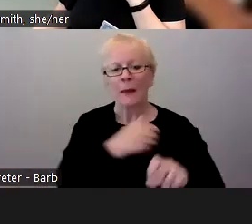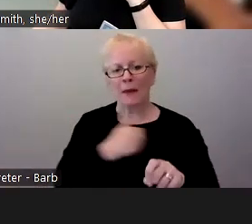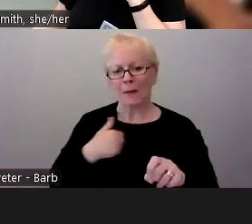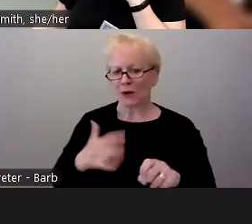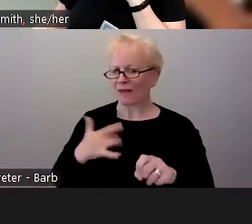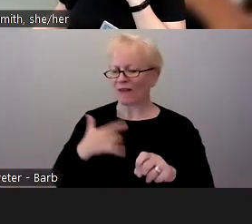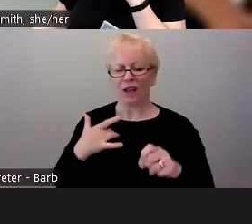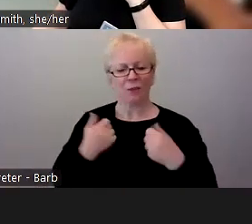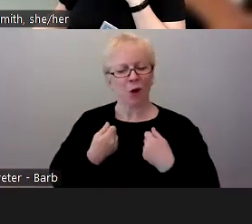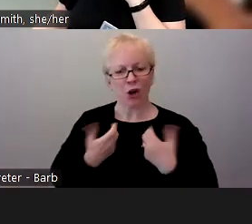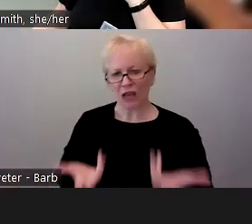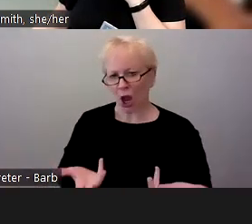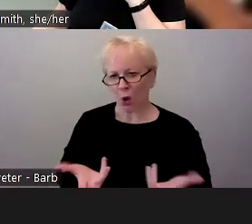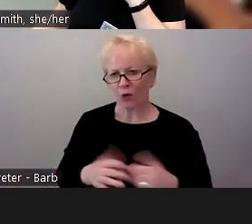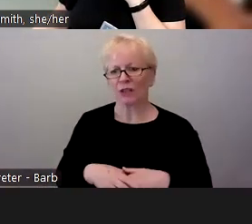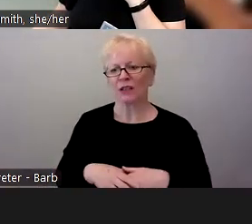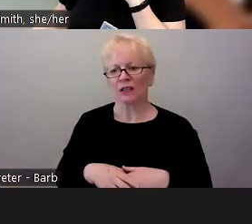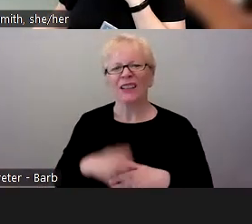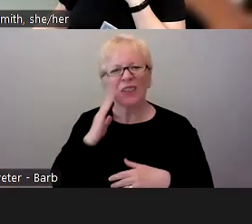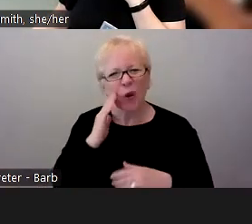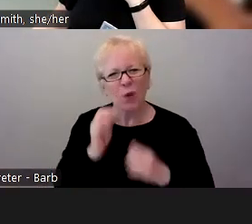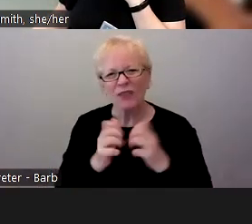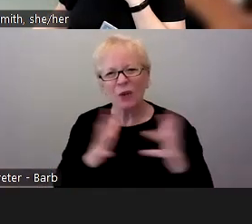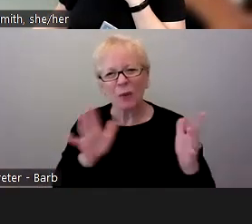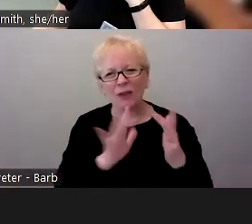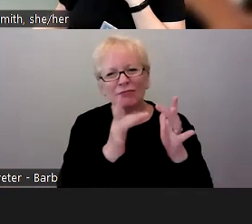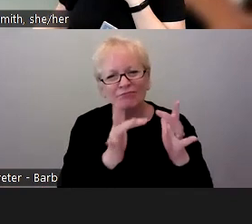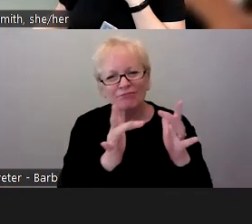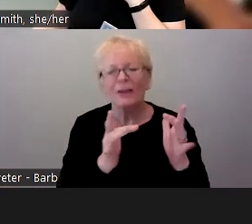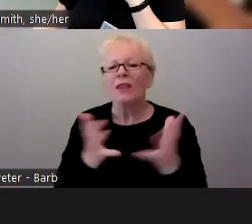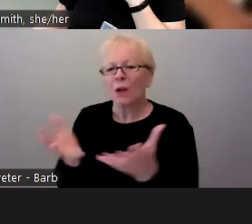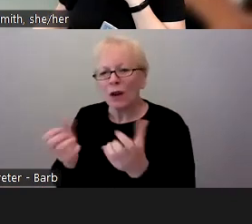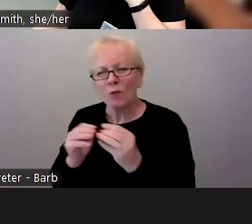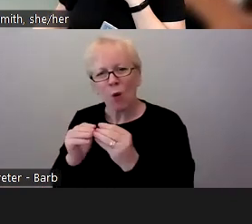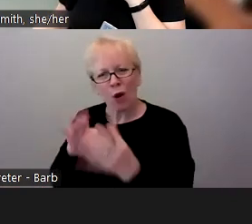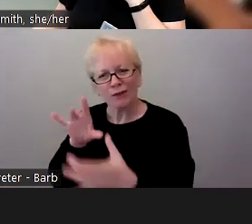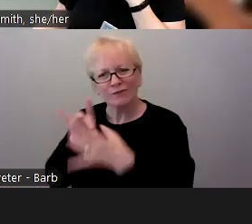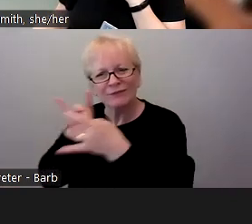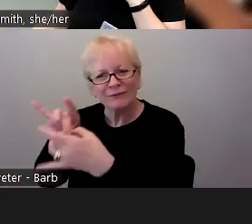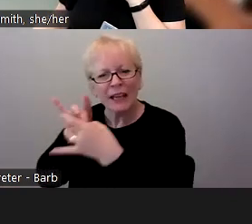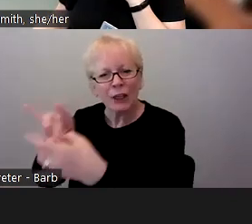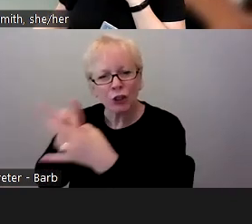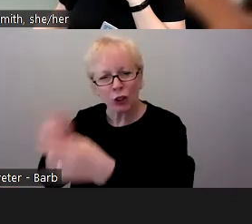craving more connection and more connecting at that human level, I think that this program